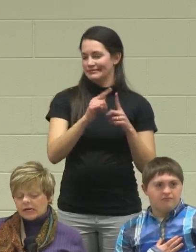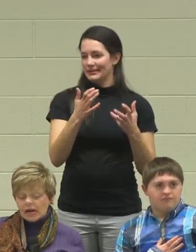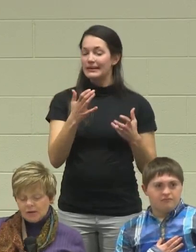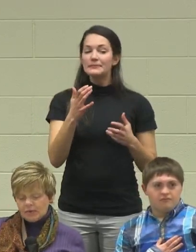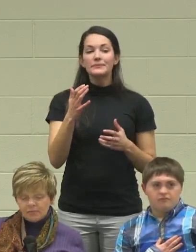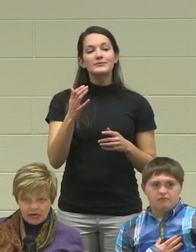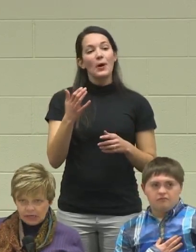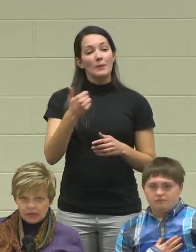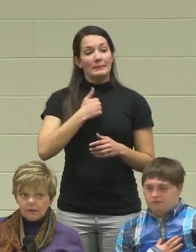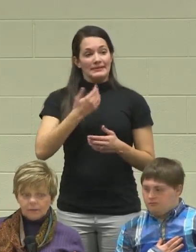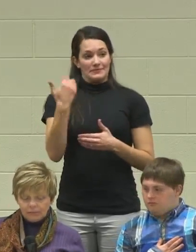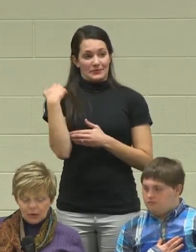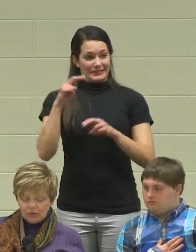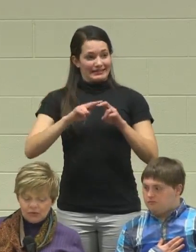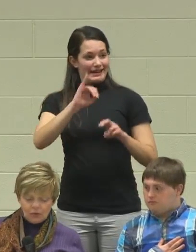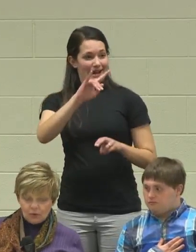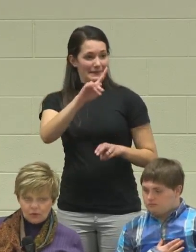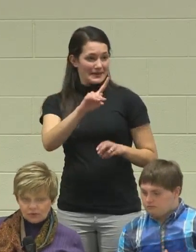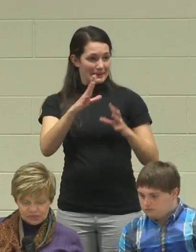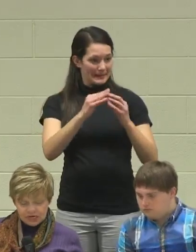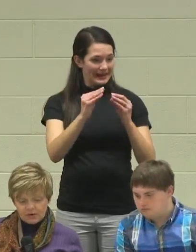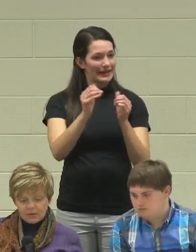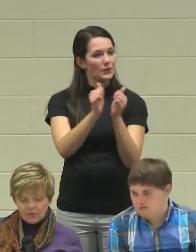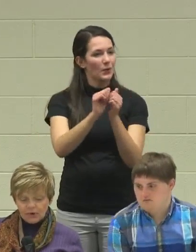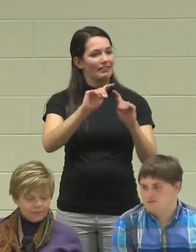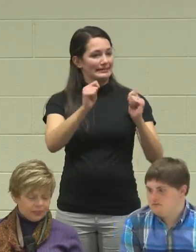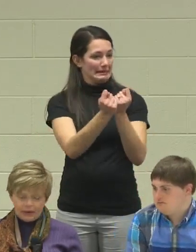in an IEP meeting with the whole team at one point,